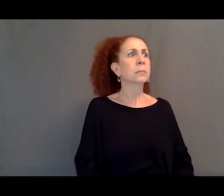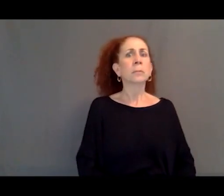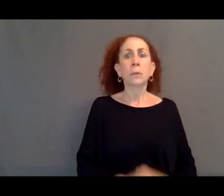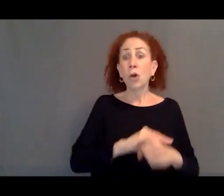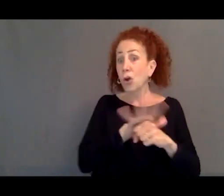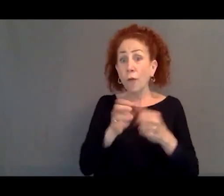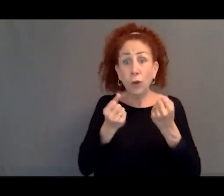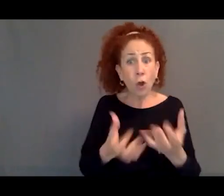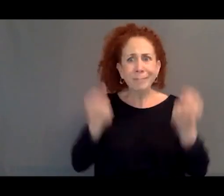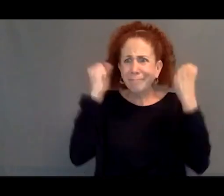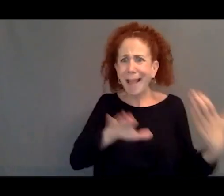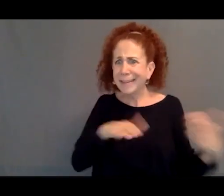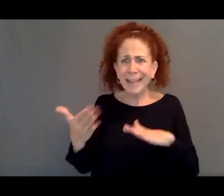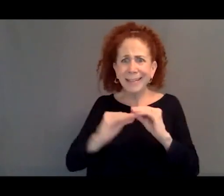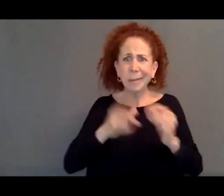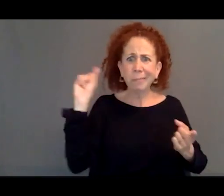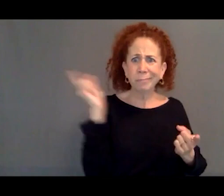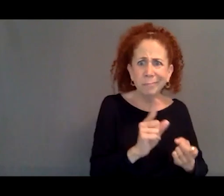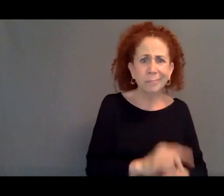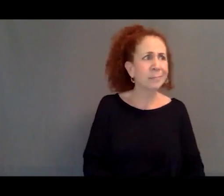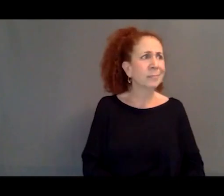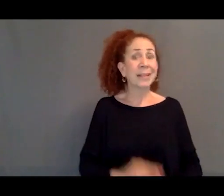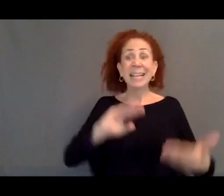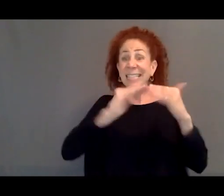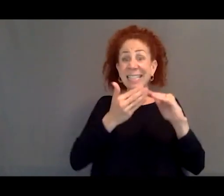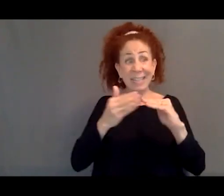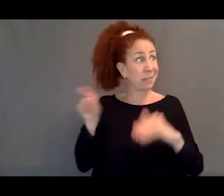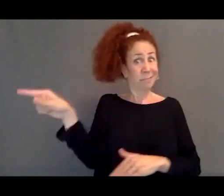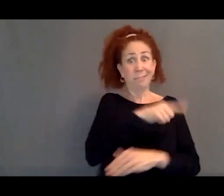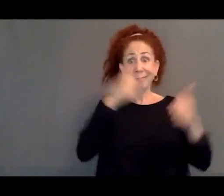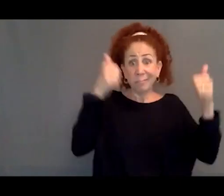from COVID-19, and declining cities, major US cities,